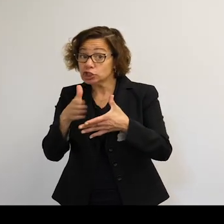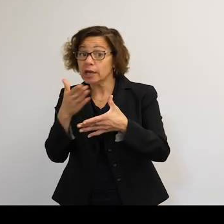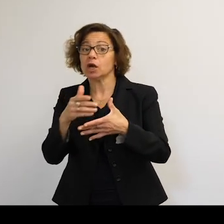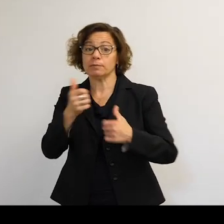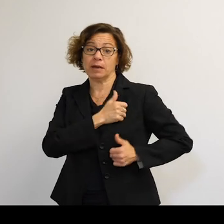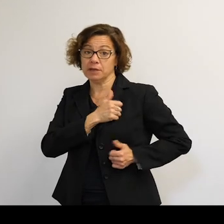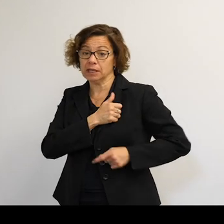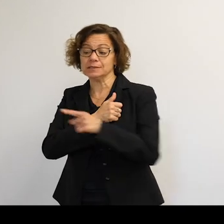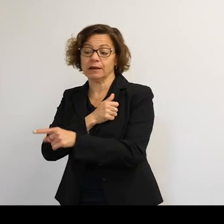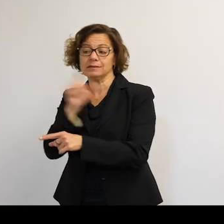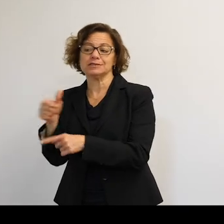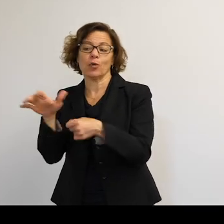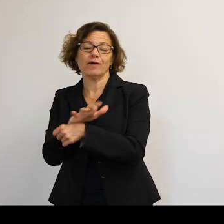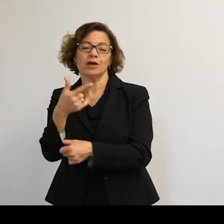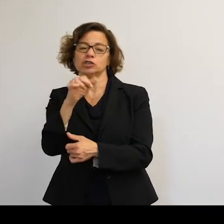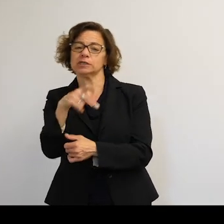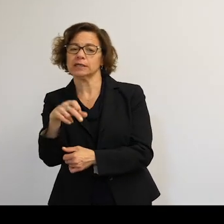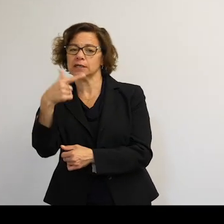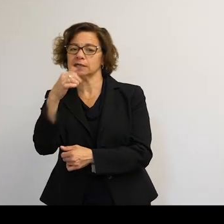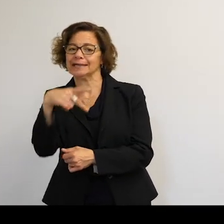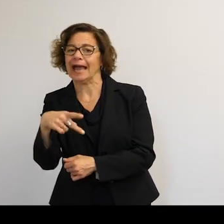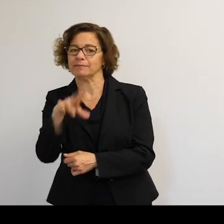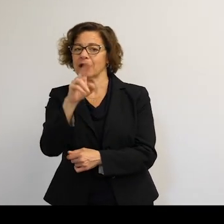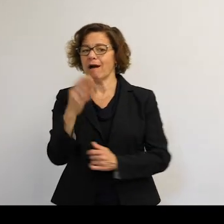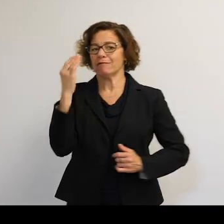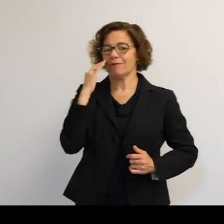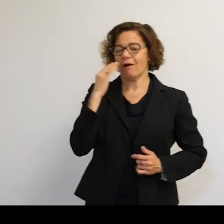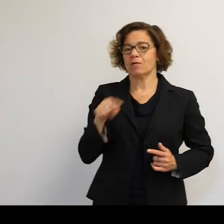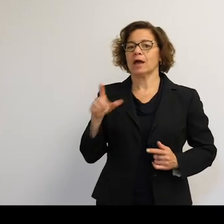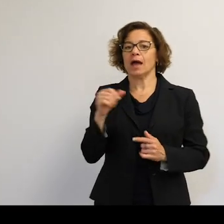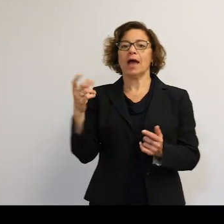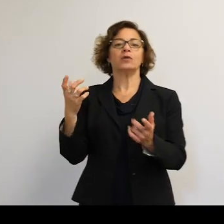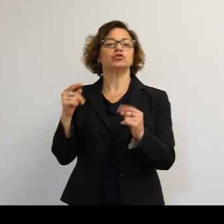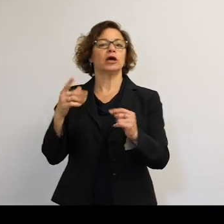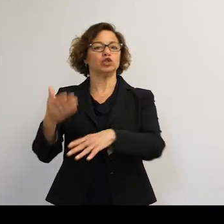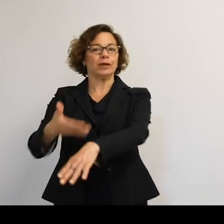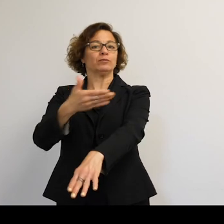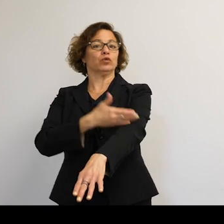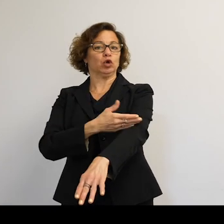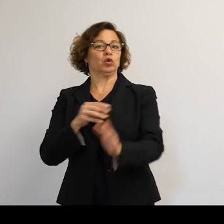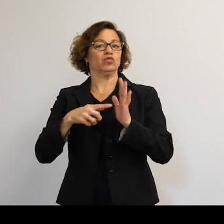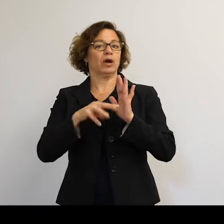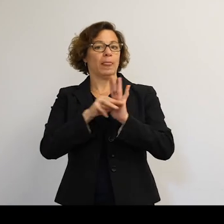So it helps fill in some of those gaps sometimes. And we all try and work together to improve the models collectively as a group.